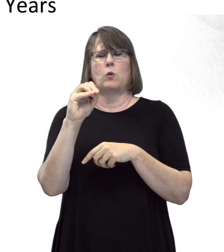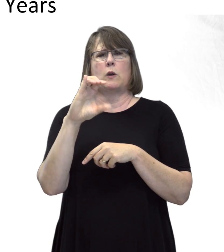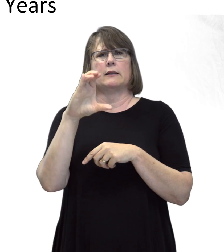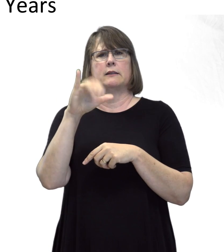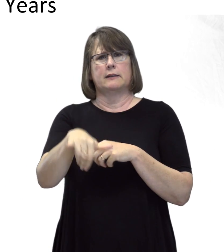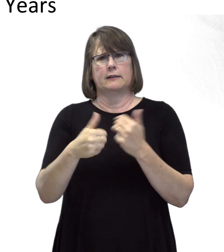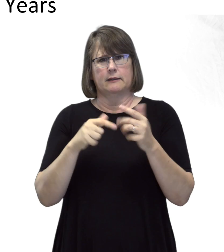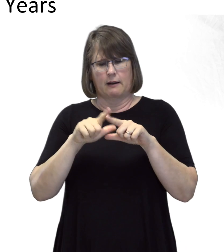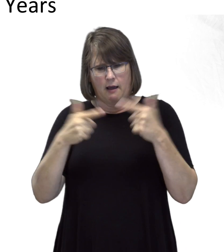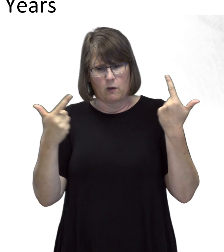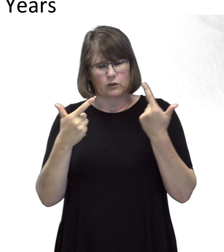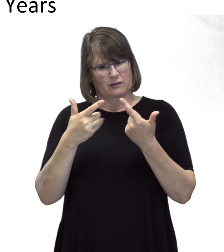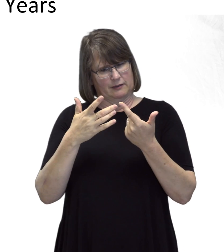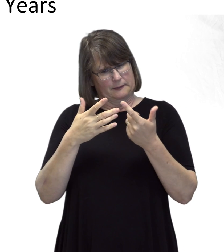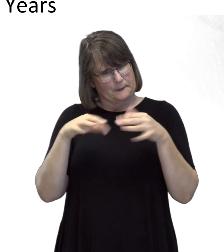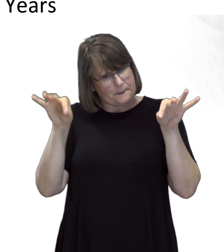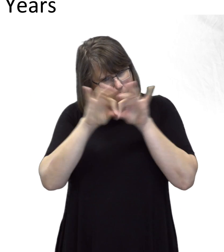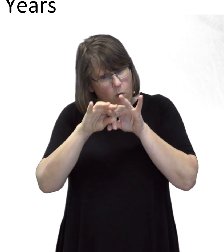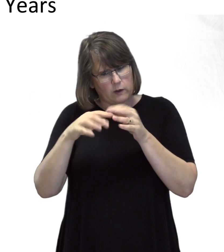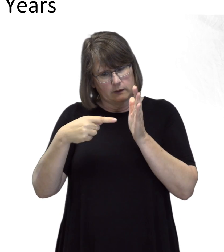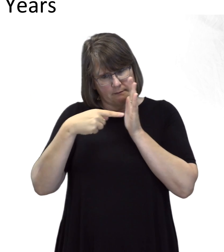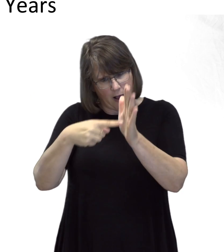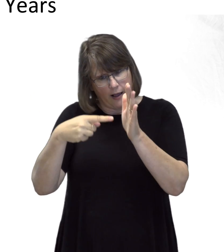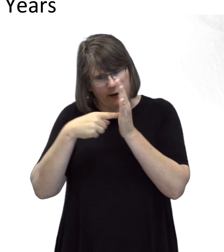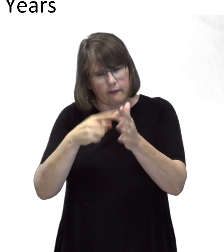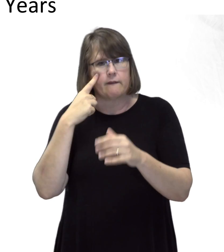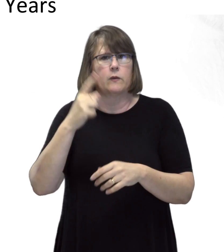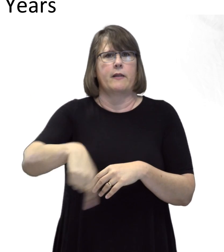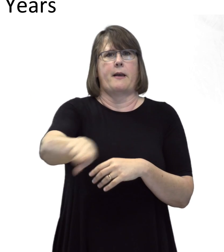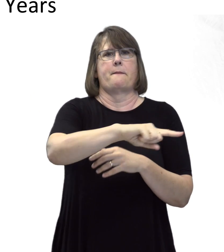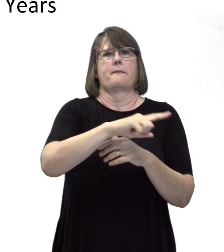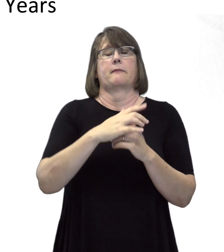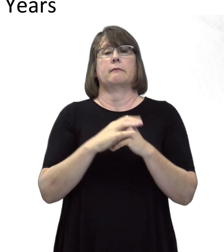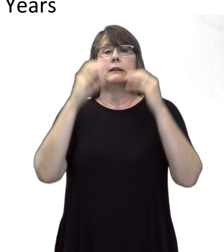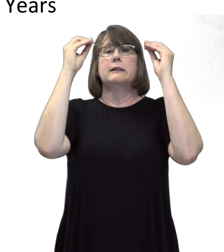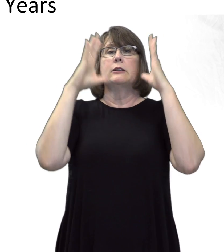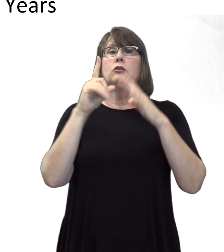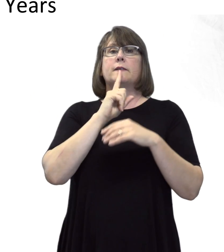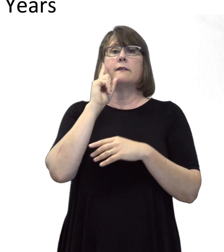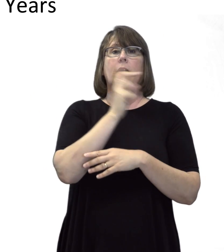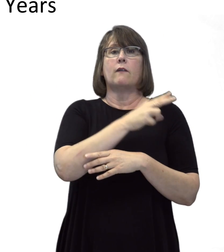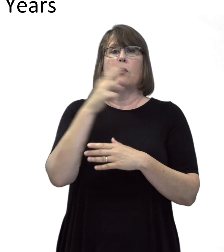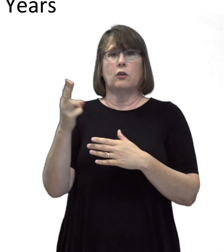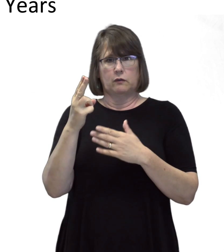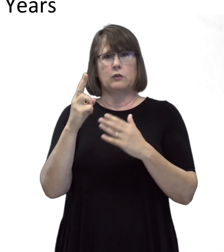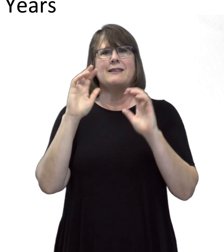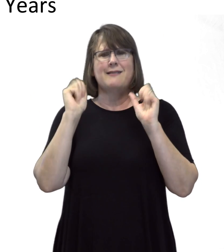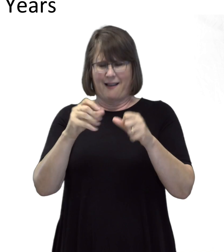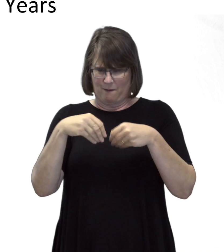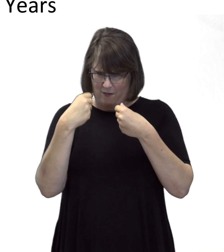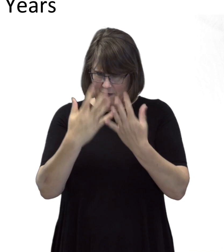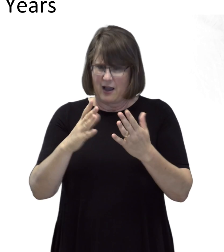of advocacy language modeled for them. Teachers of deaf and hard of hearing students